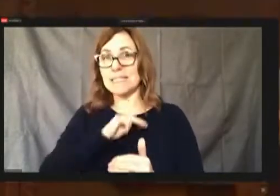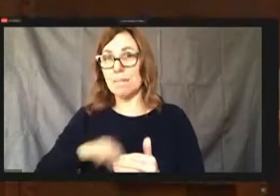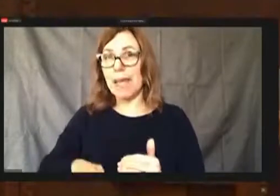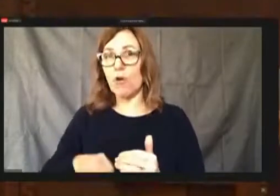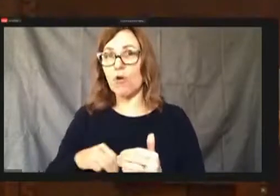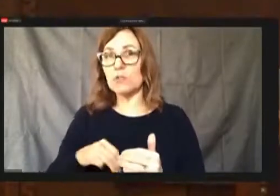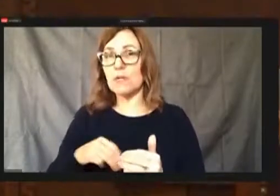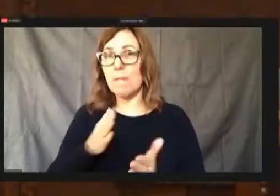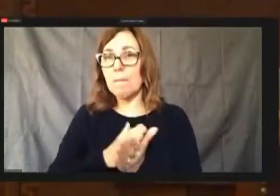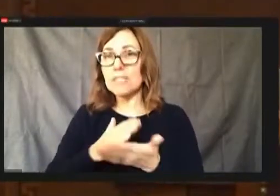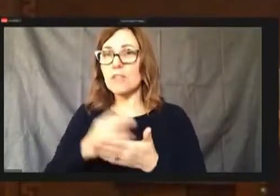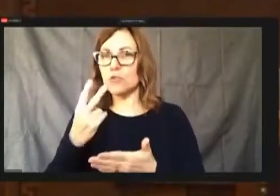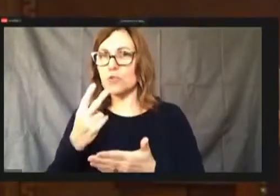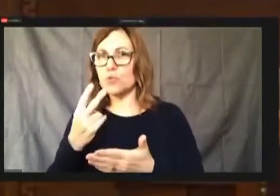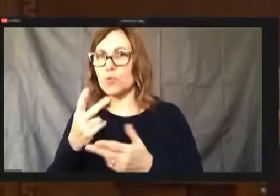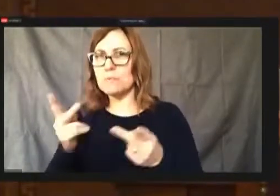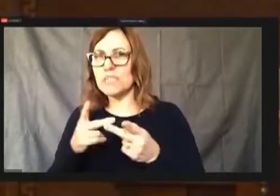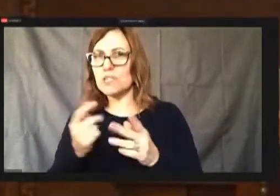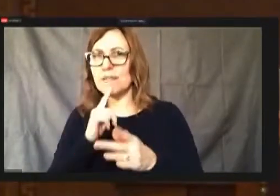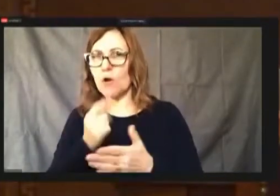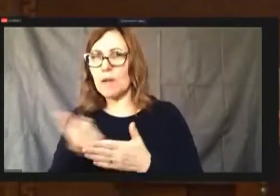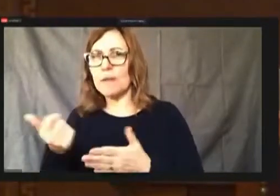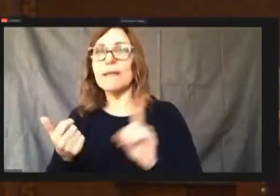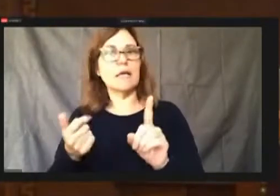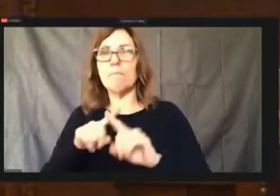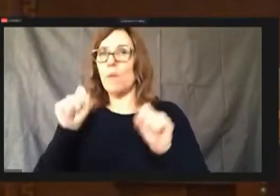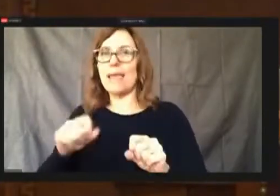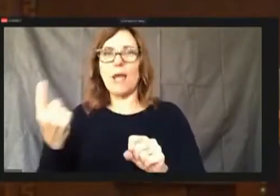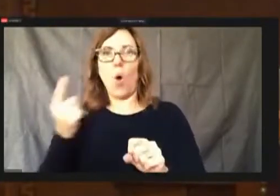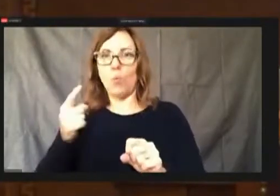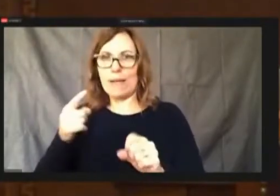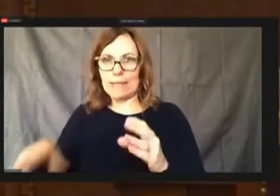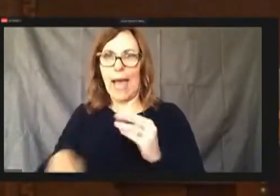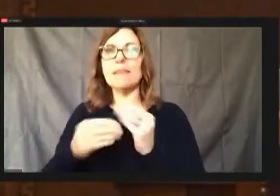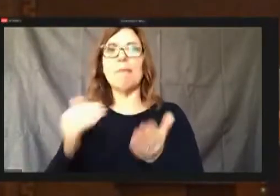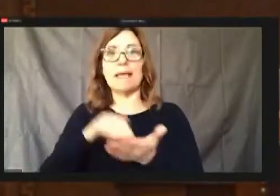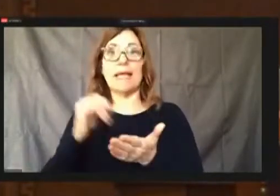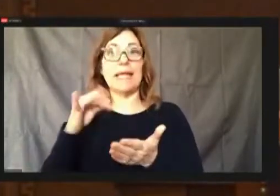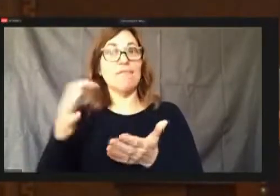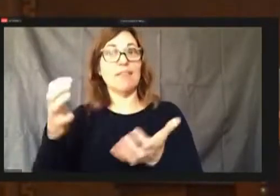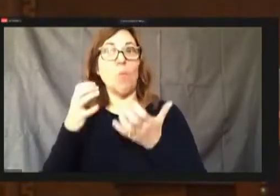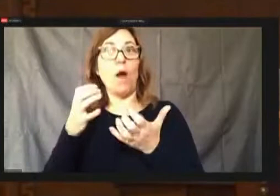And, but we can always put them back in if that's if they want the position. They're all faking positions right now.